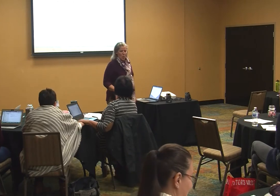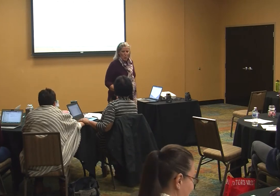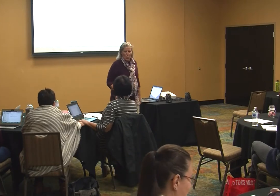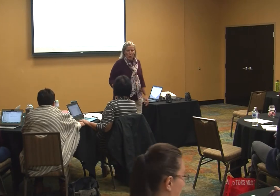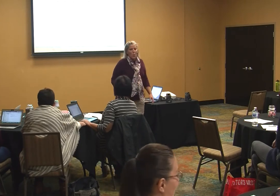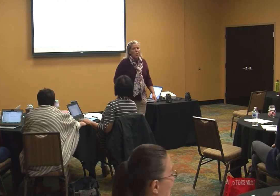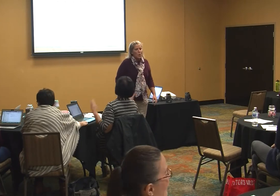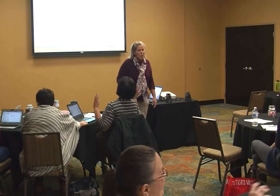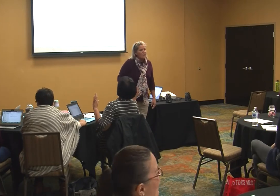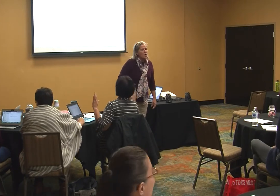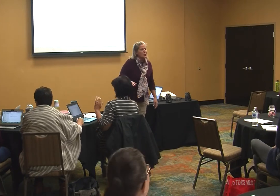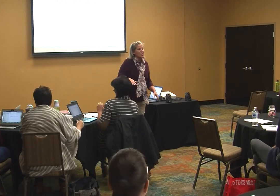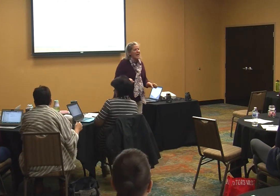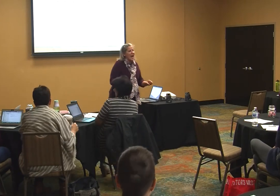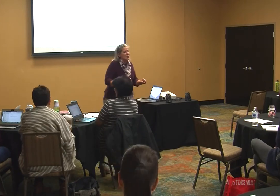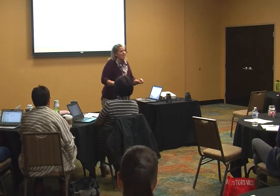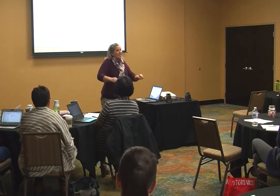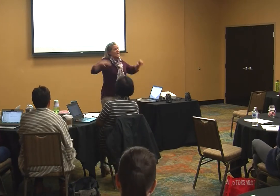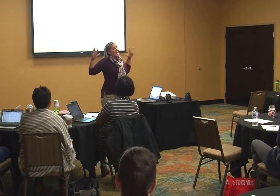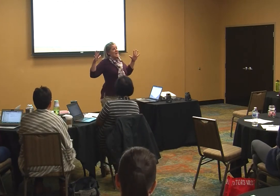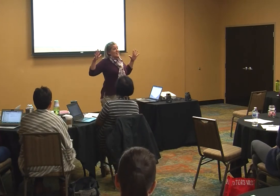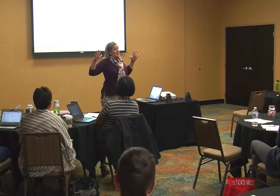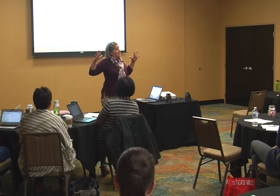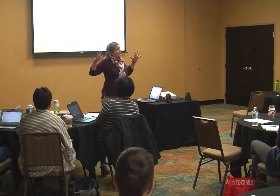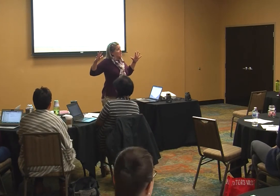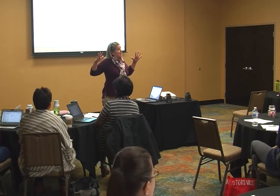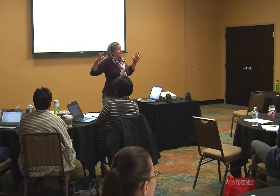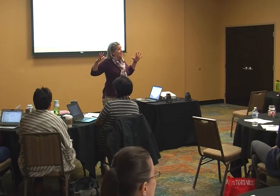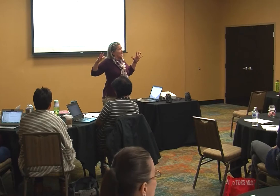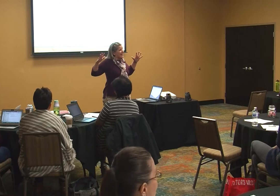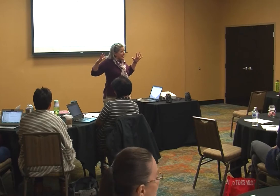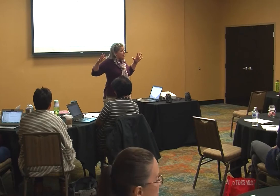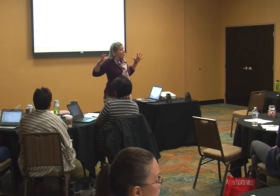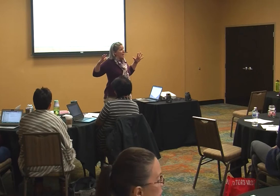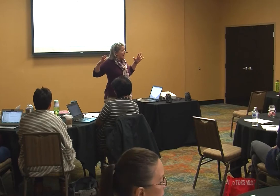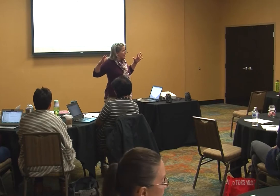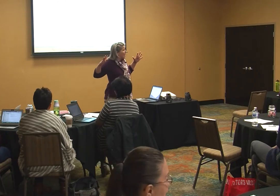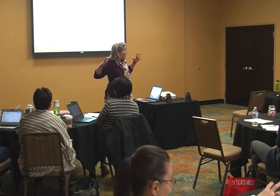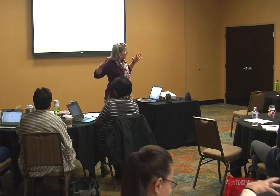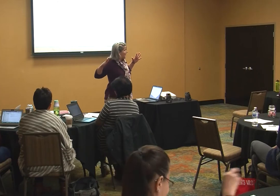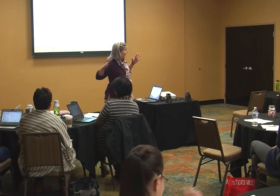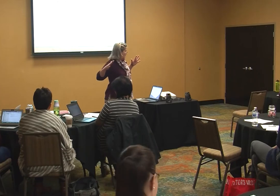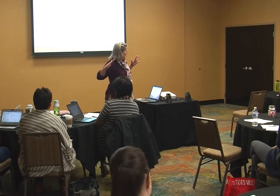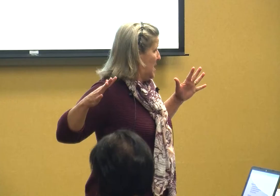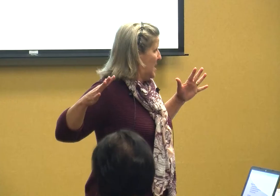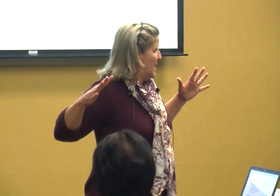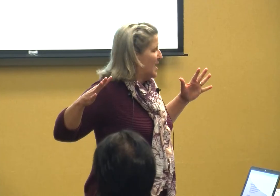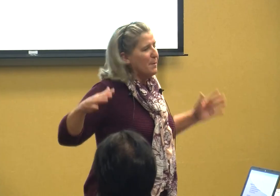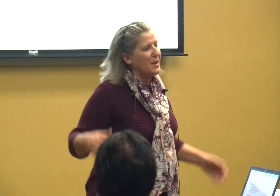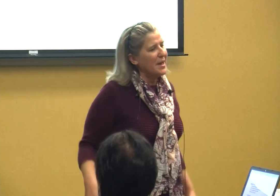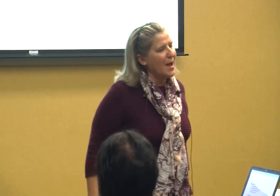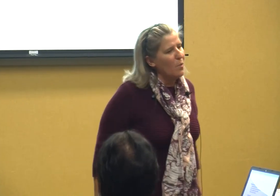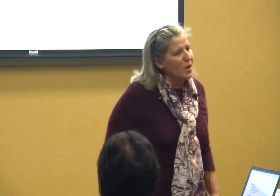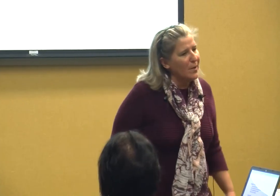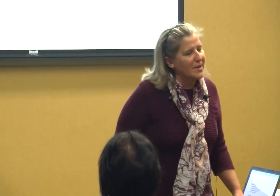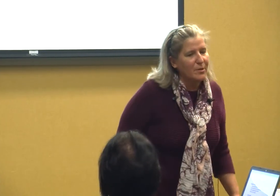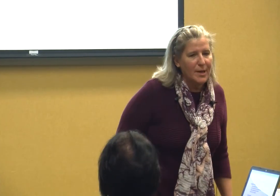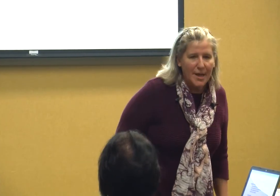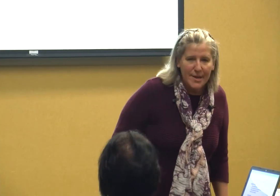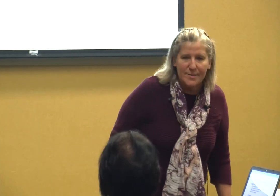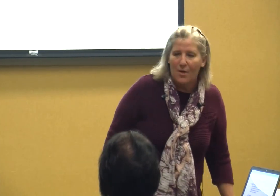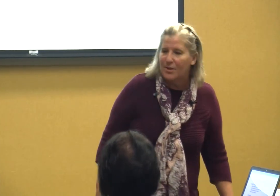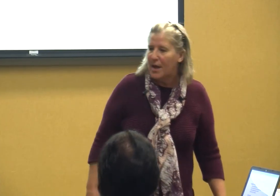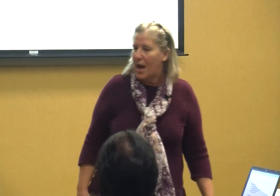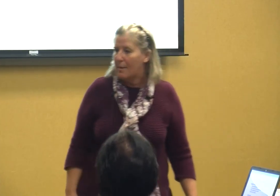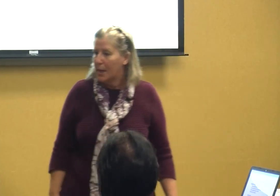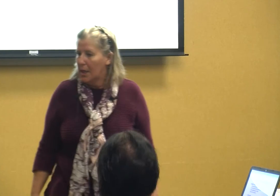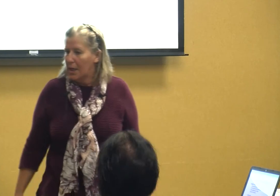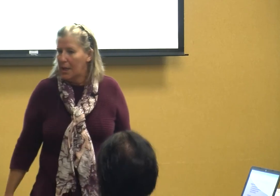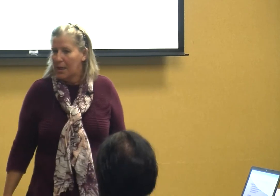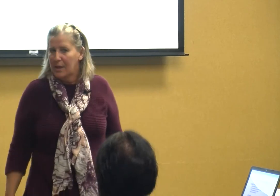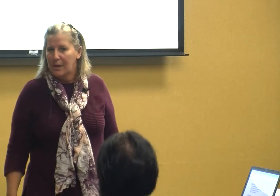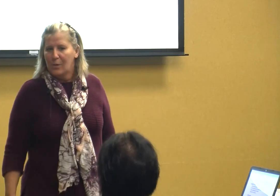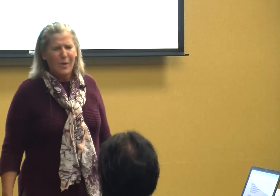your first reaction is this get your hand off of me but yet what do we do to kids all the time what